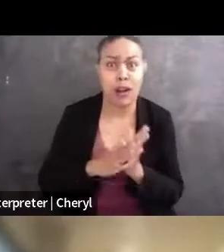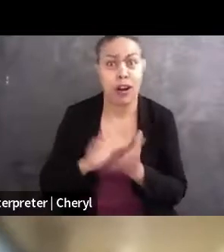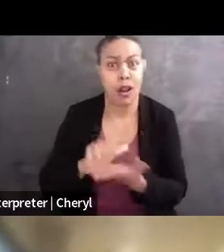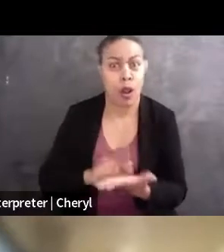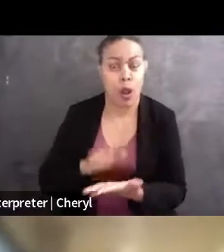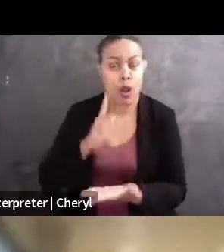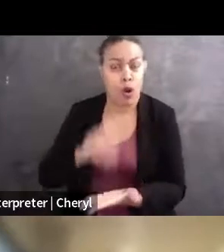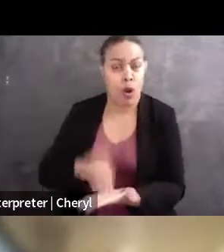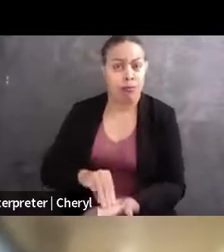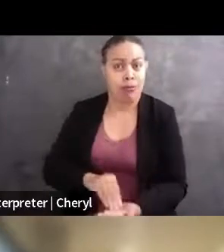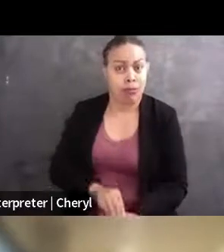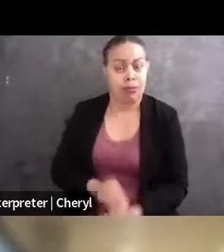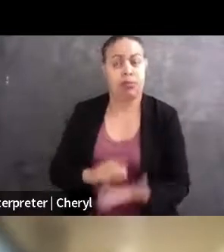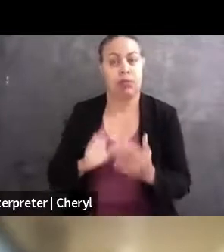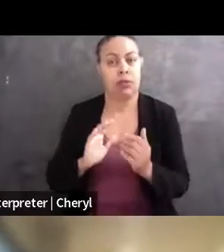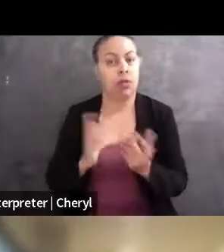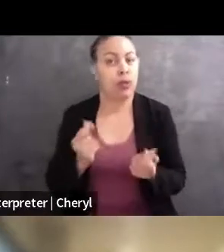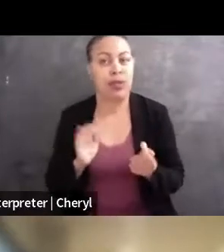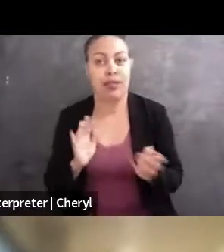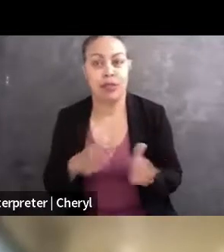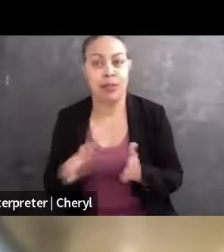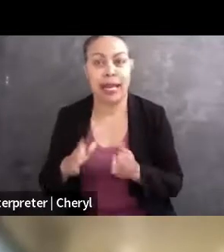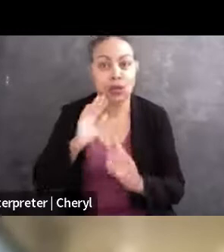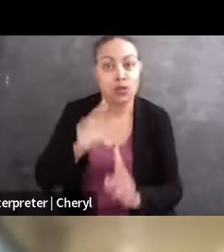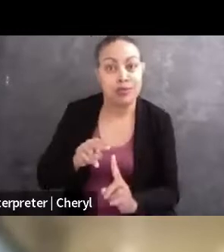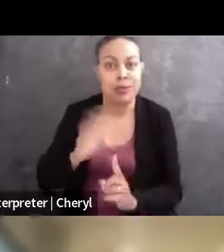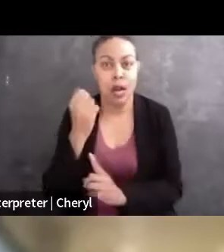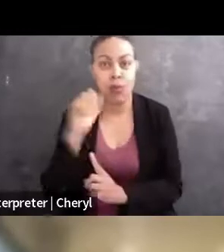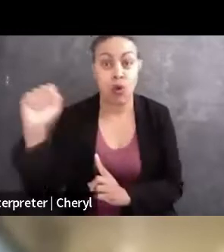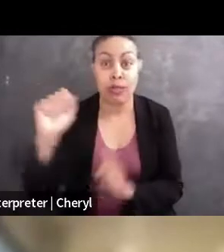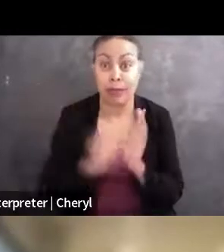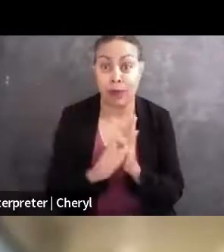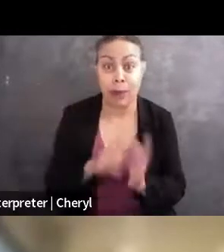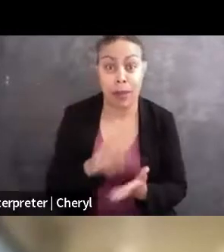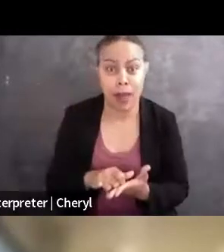You know, what to do if you're planning to cover protests, things that you should think about when it comes to that.